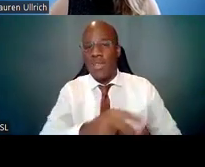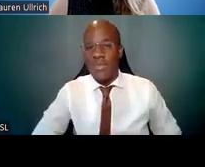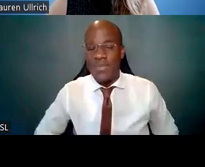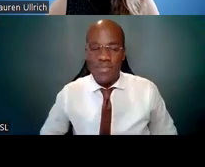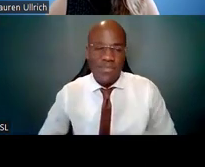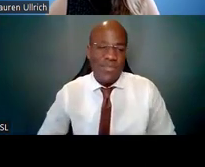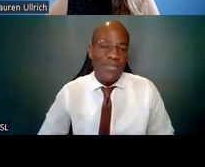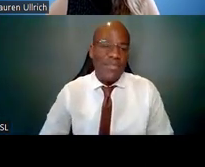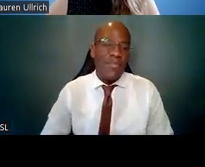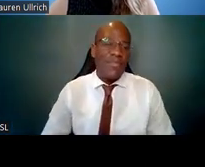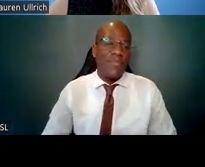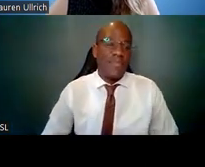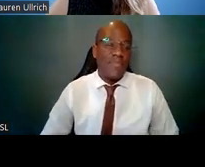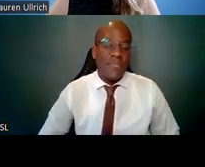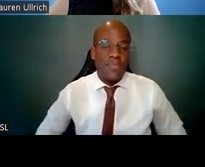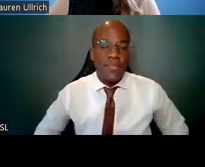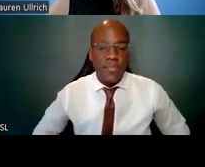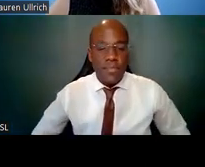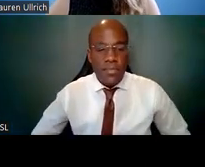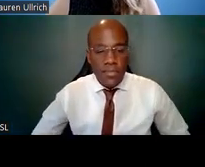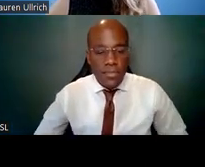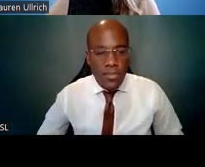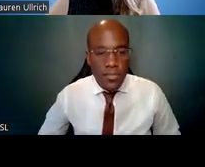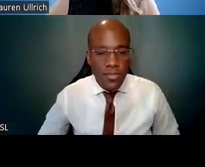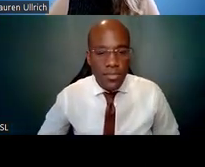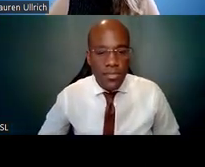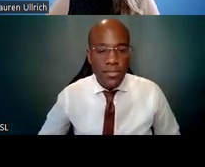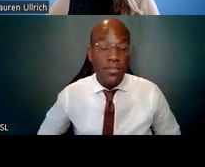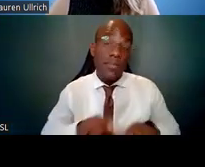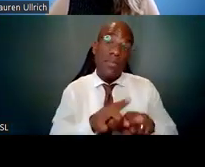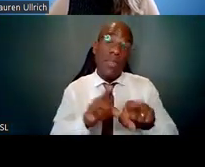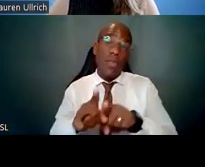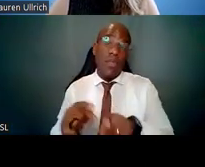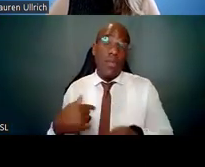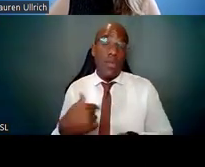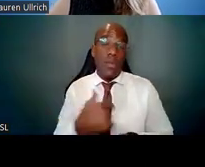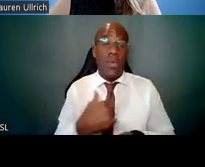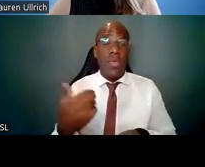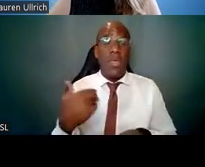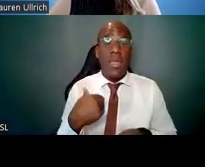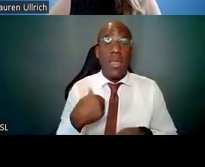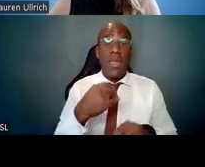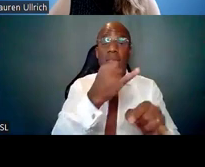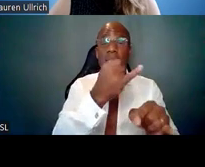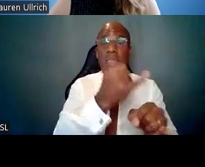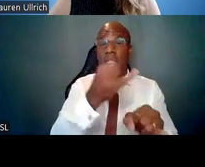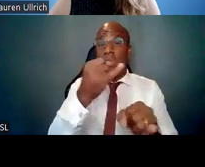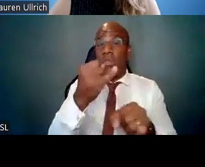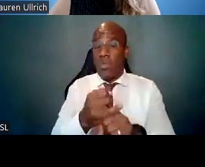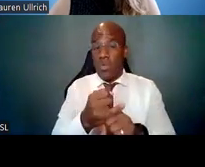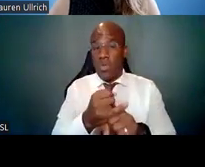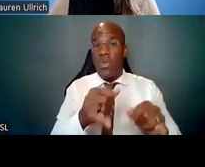Then we also have institutional awards that are focused on diversity.